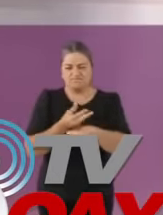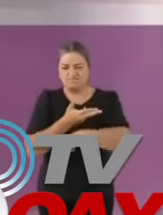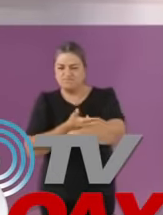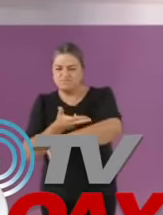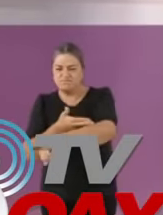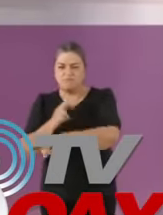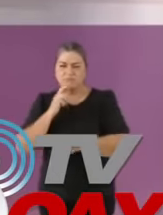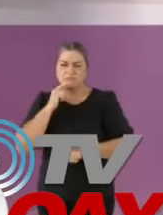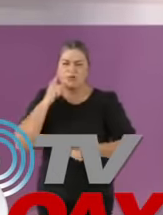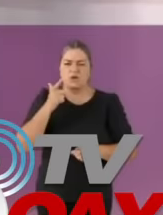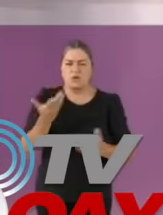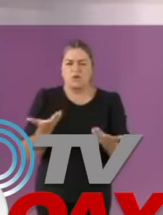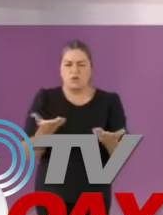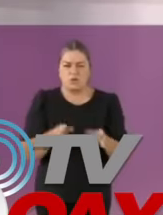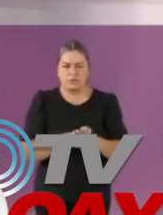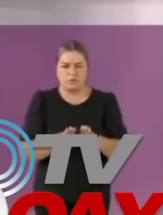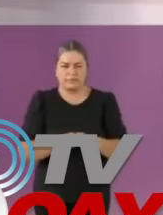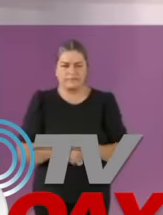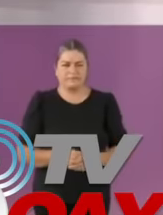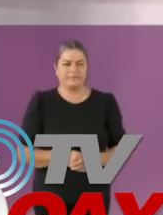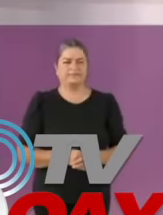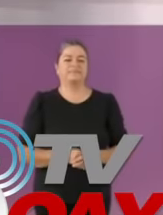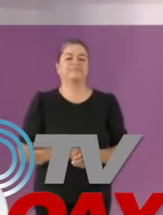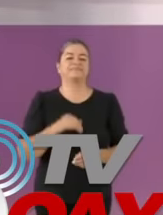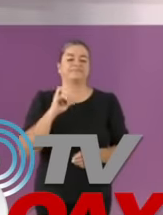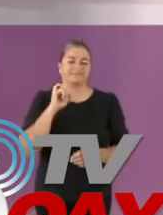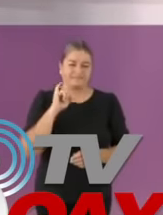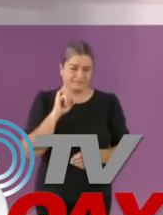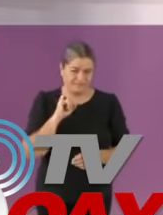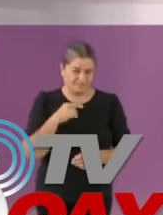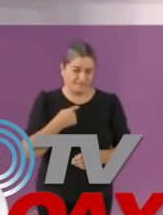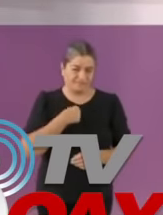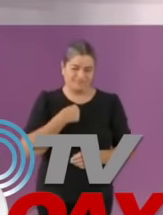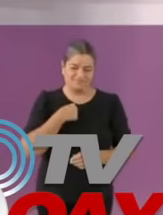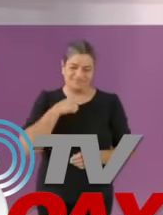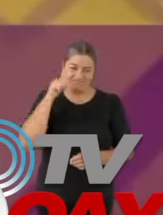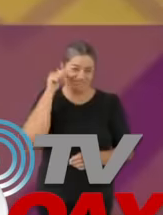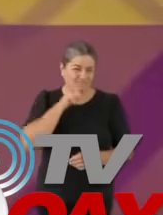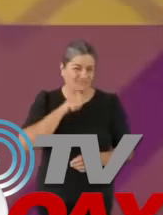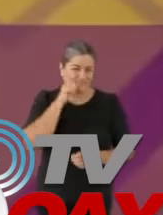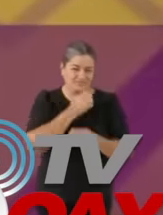the first presidential debate the hosts took away Dr. Claudia Sham's minutes